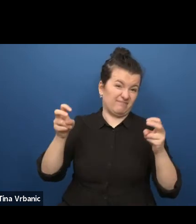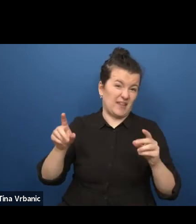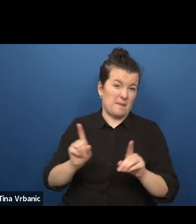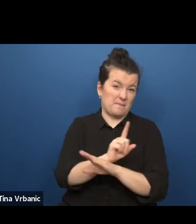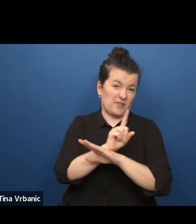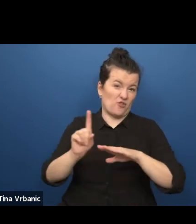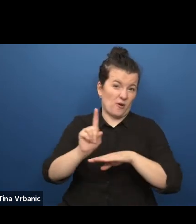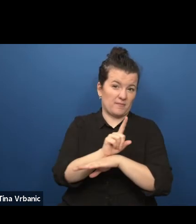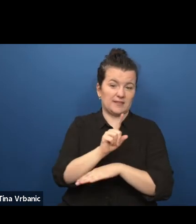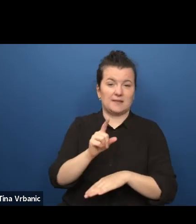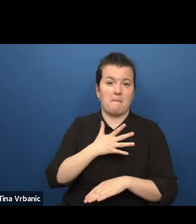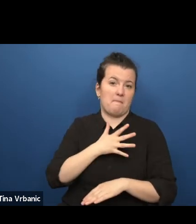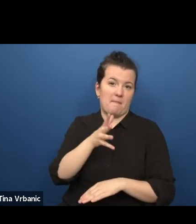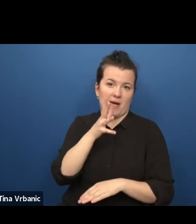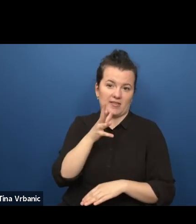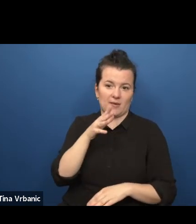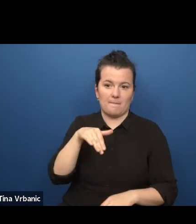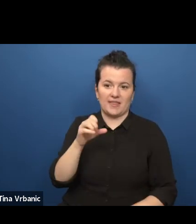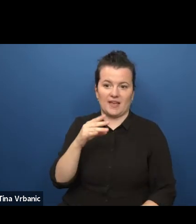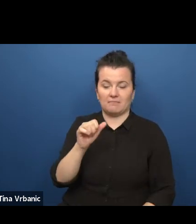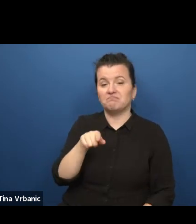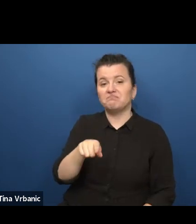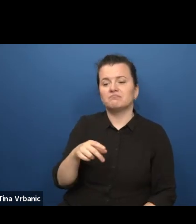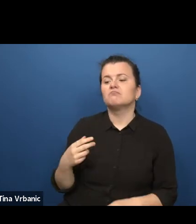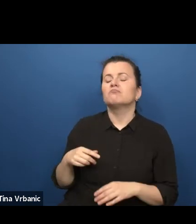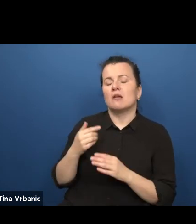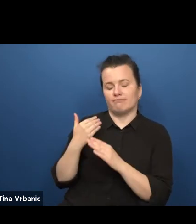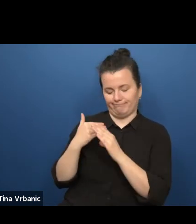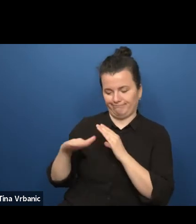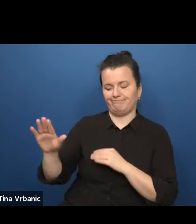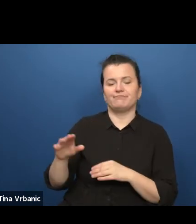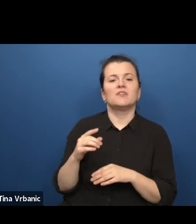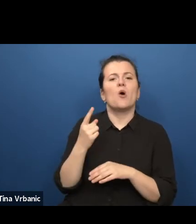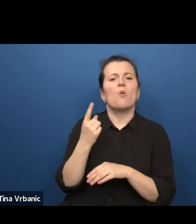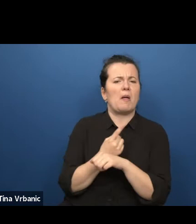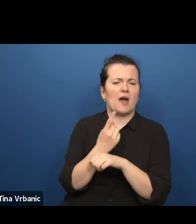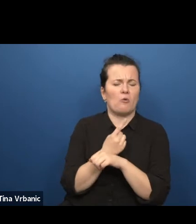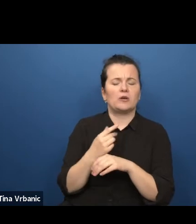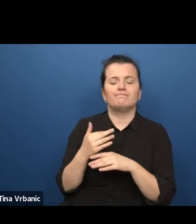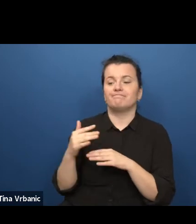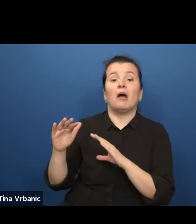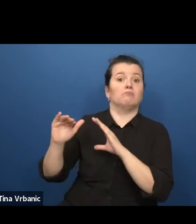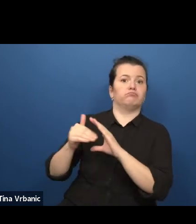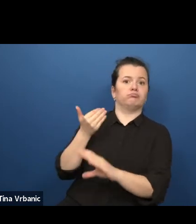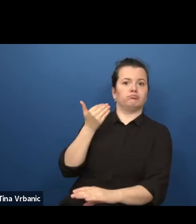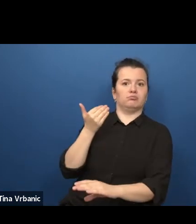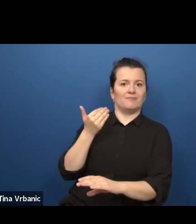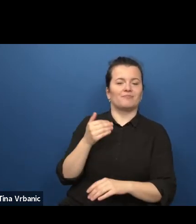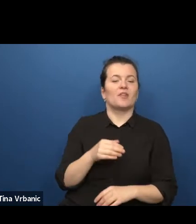Within an hour, she replied with two PDFs of the play, one in German and one in English.